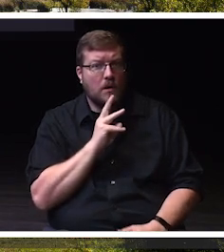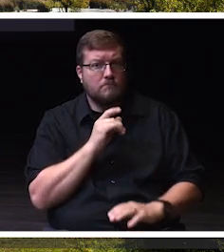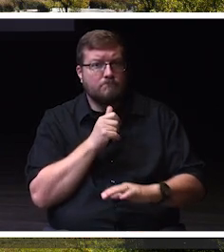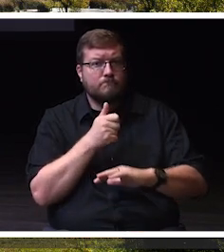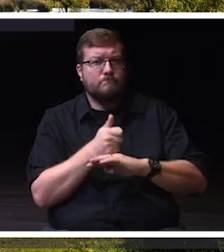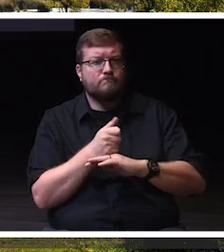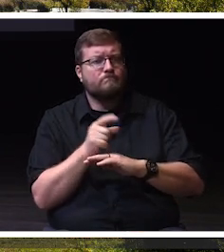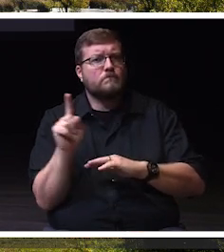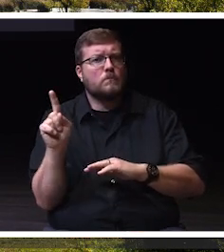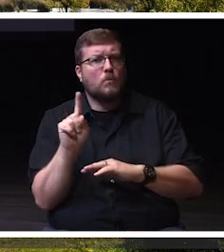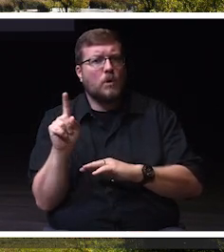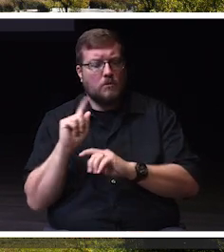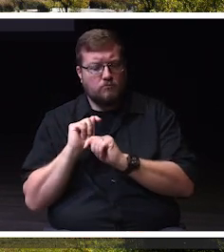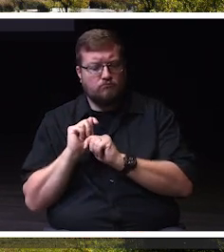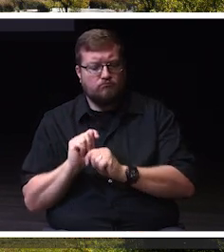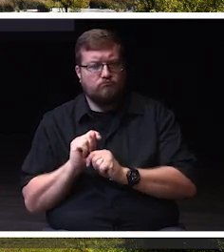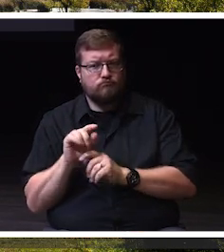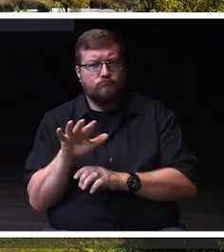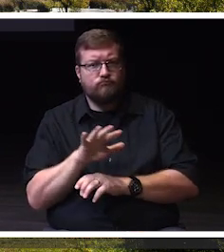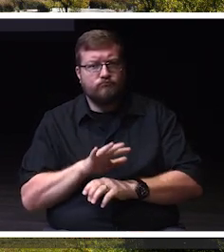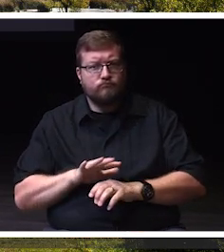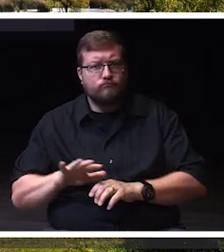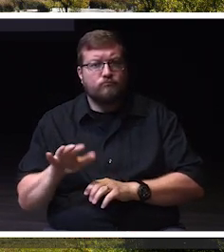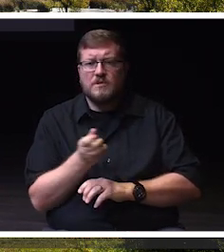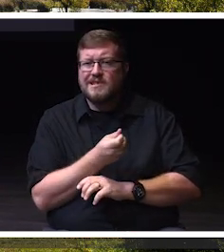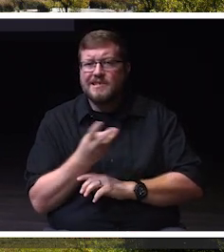on the traditional lands of many diverse native people,